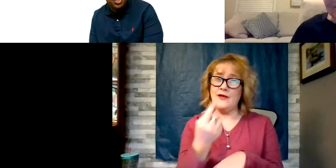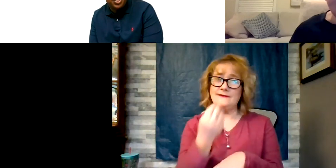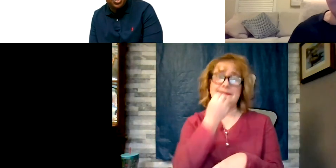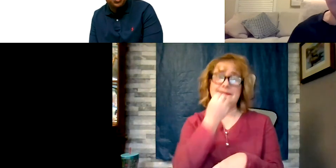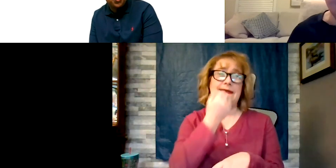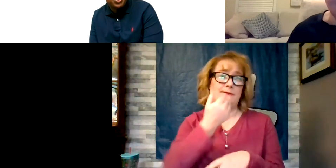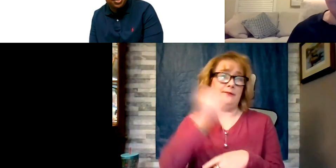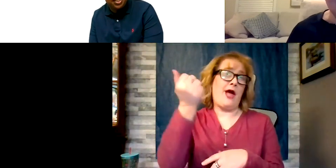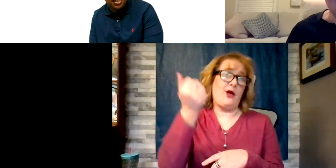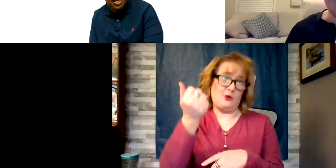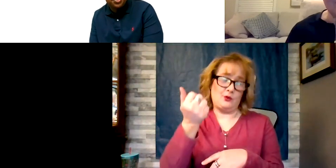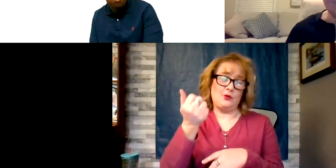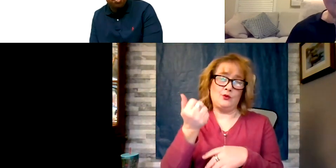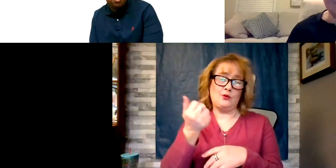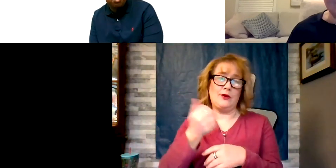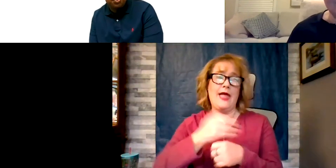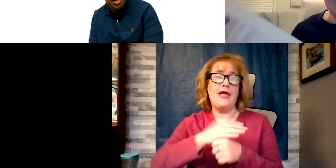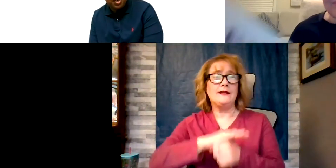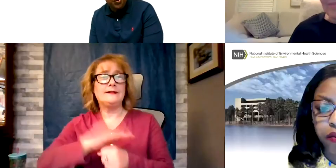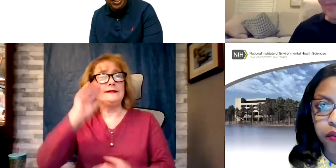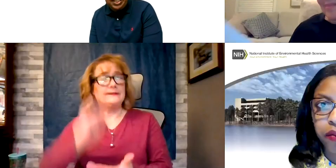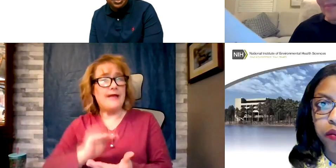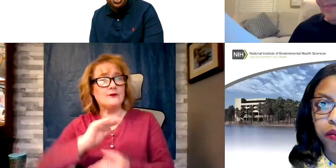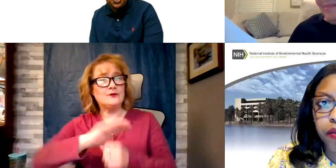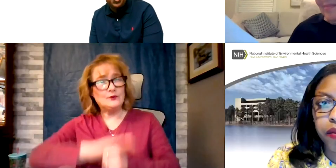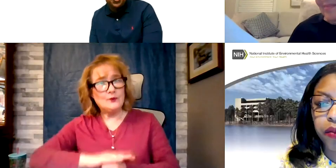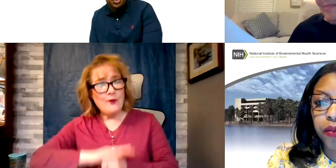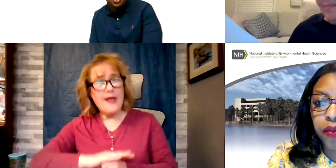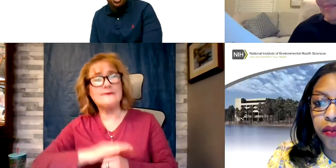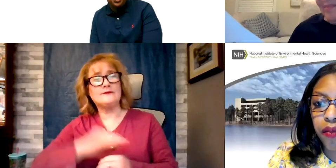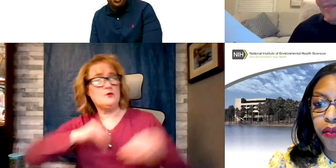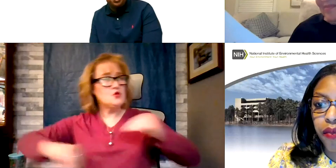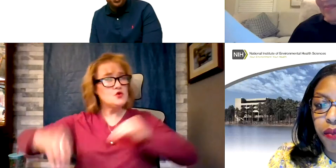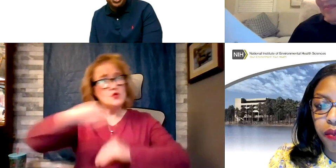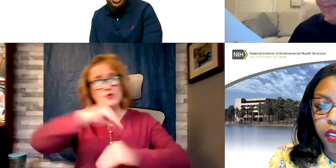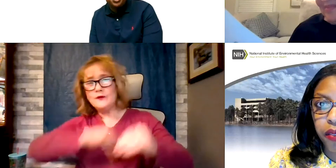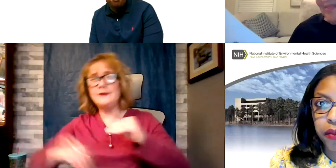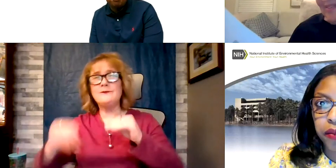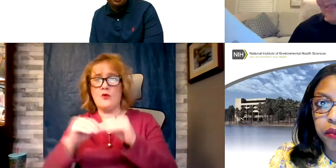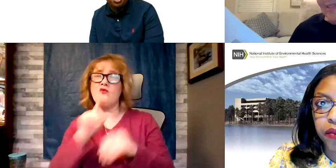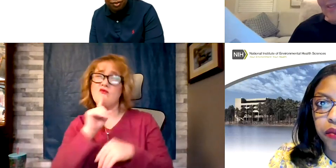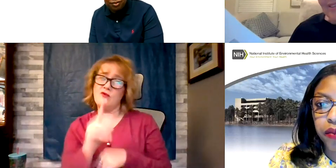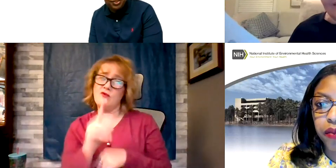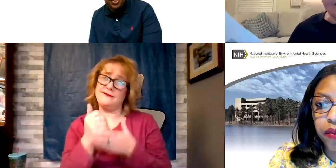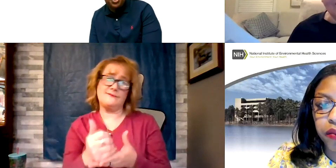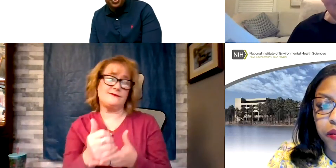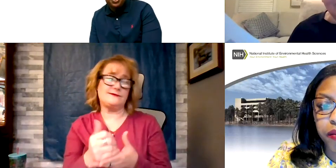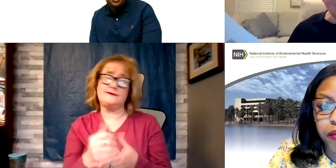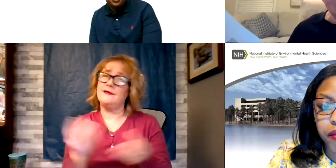less and moving more really is going to do the trick. You don't really need pumper nickel.